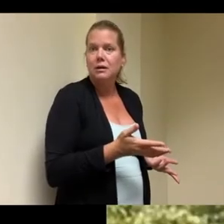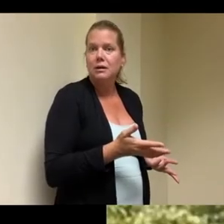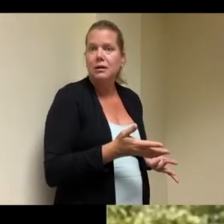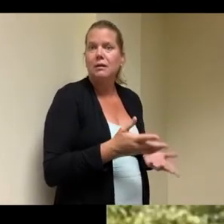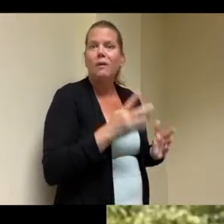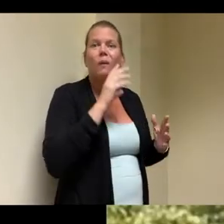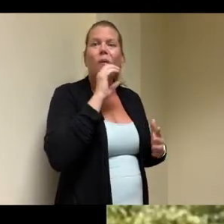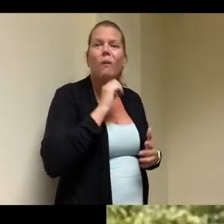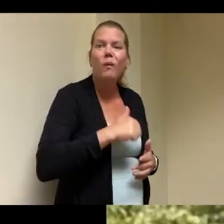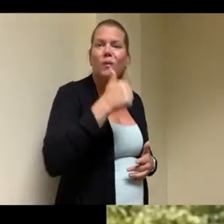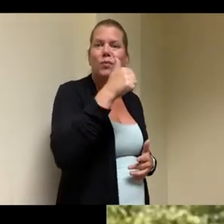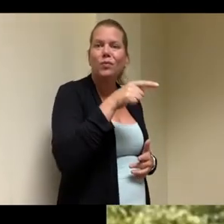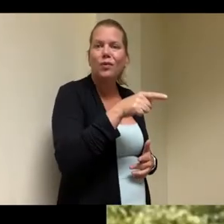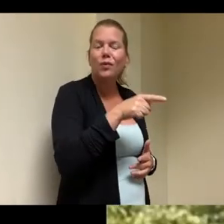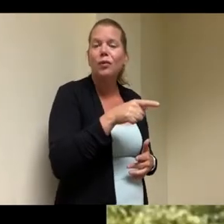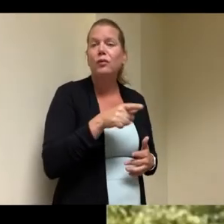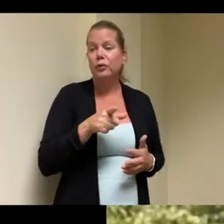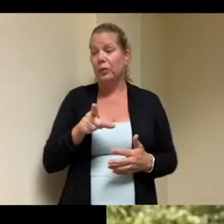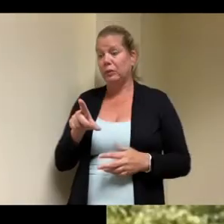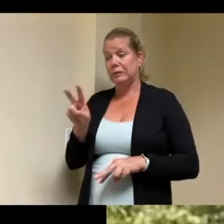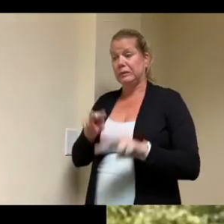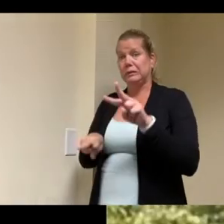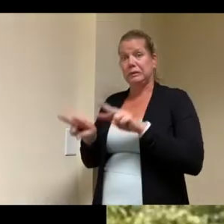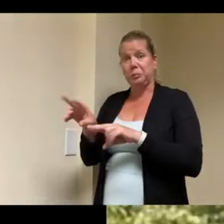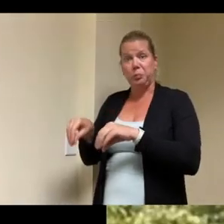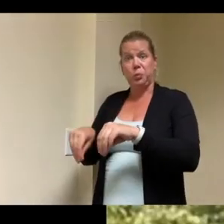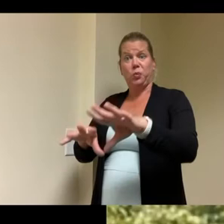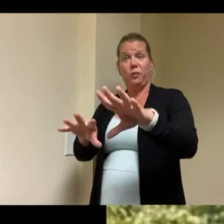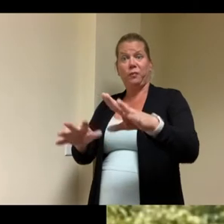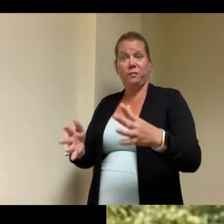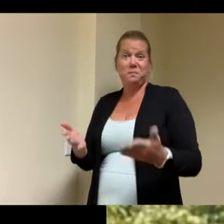move to yeah so yeah and and and um